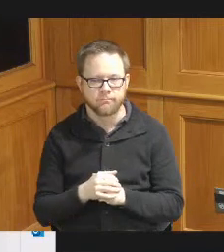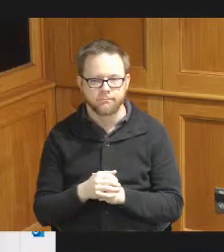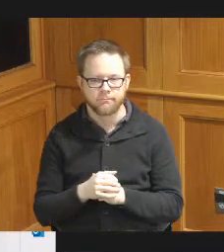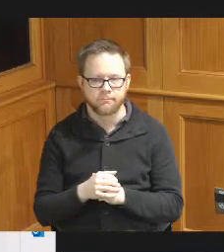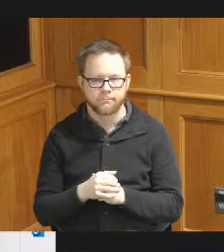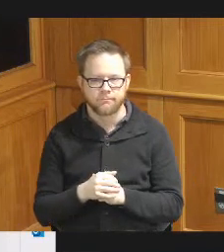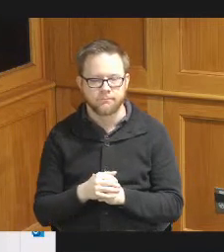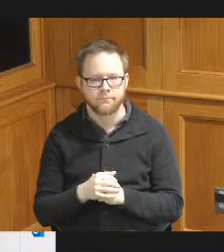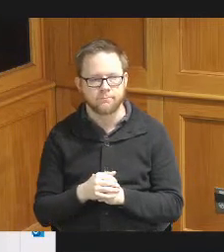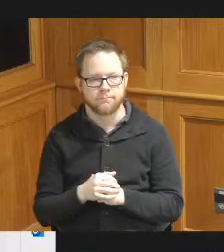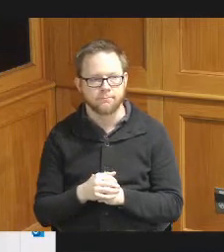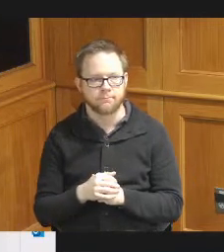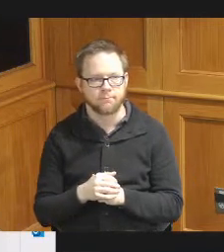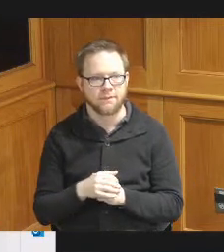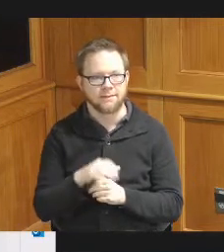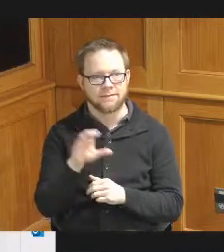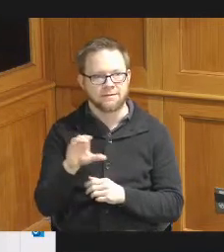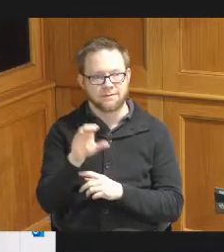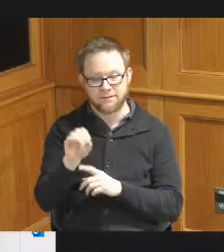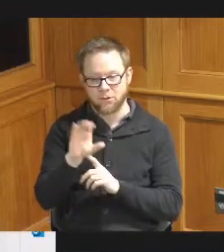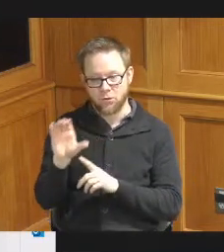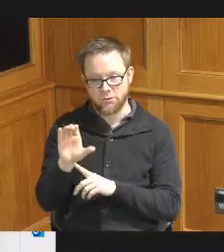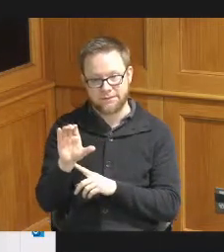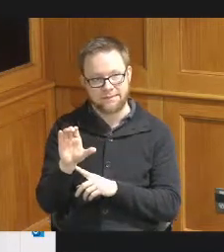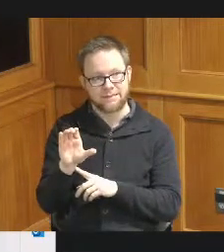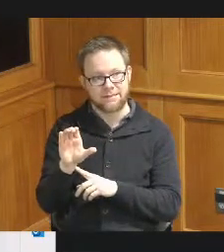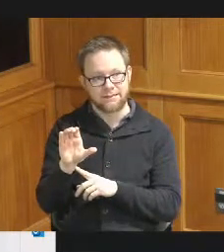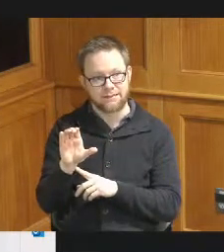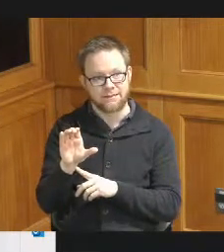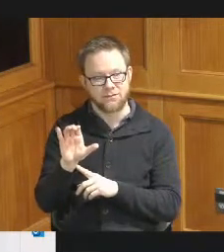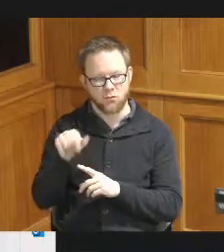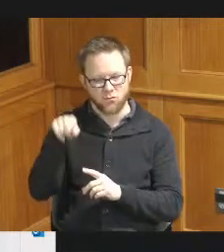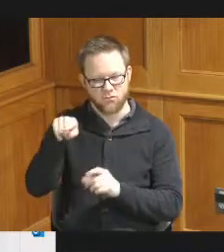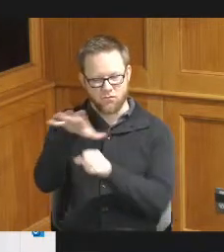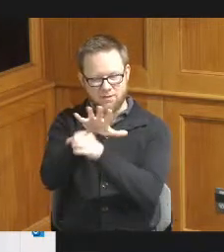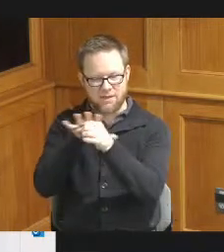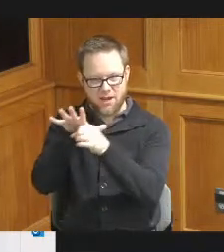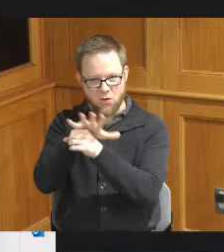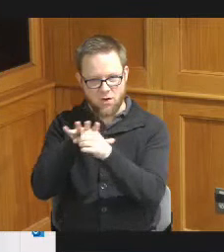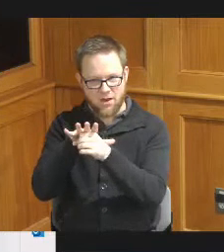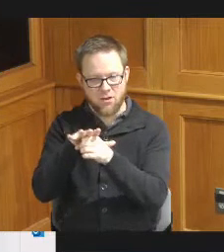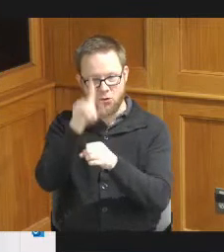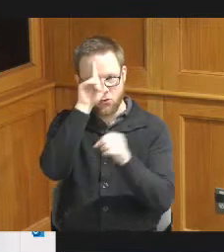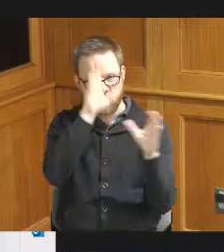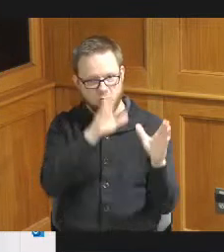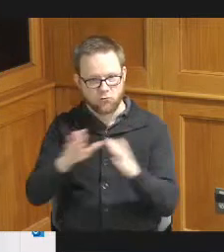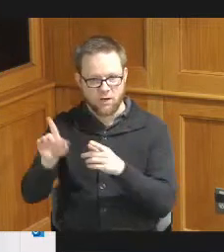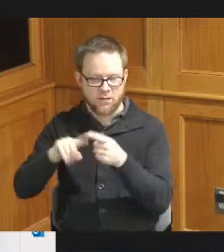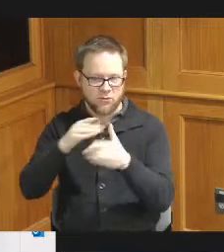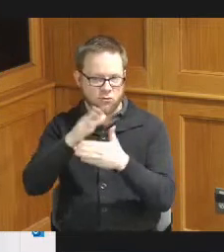the COC serving the jurisdictions geographic area so that is Strategies to End Homelessness the